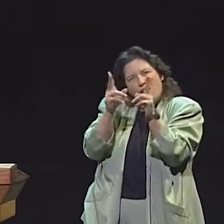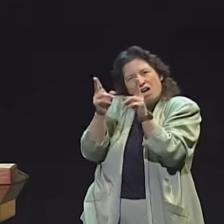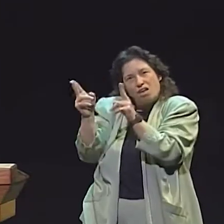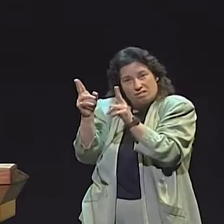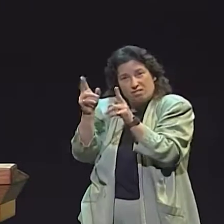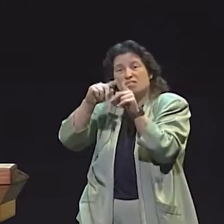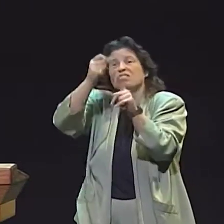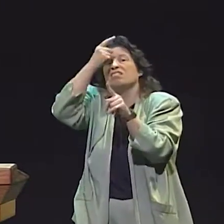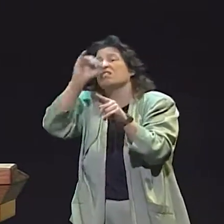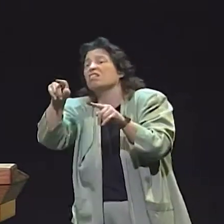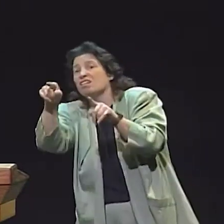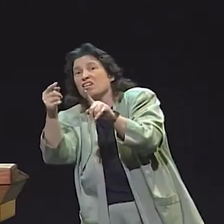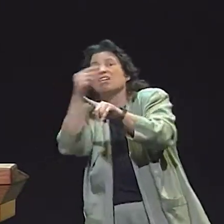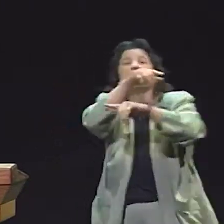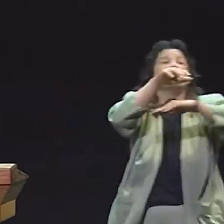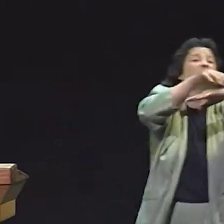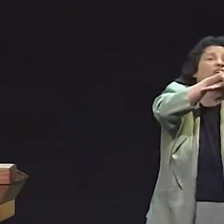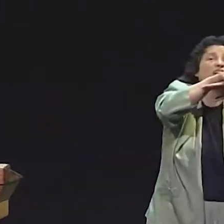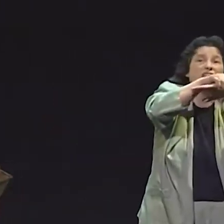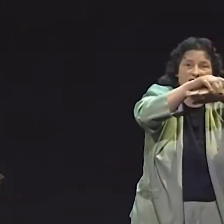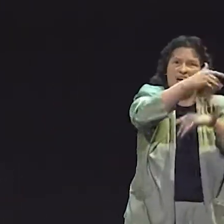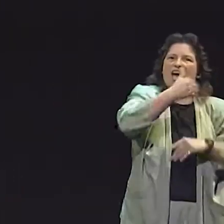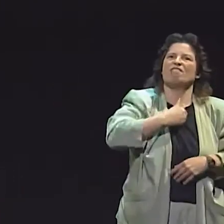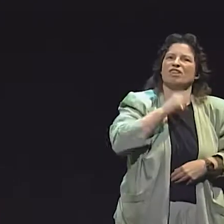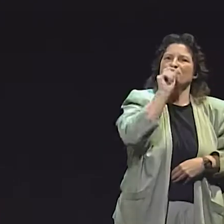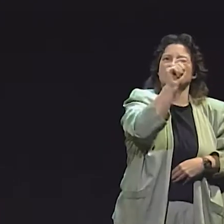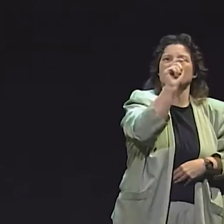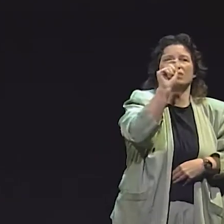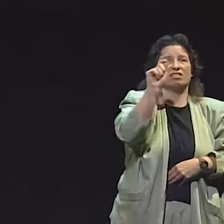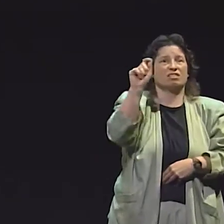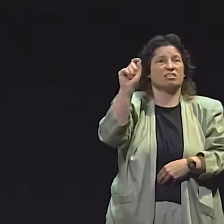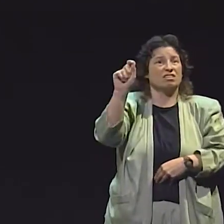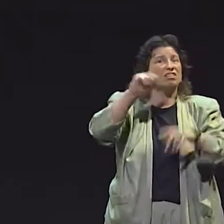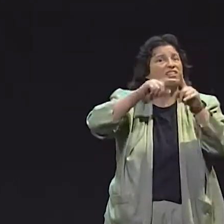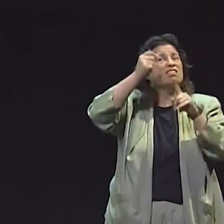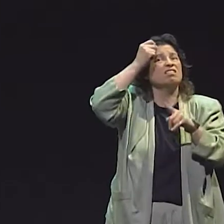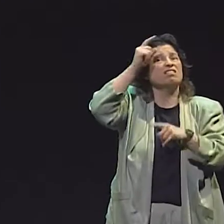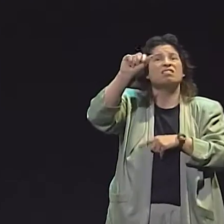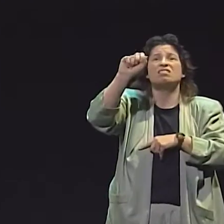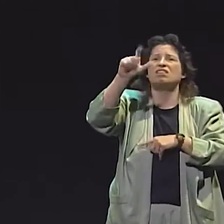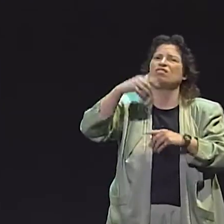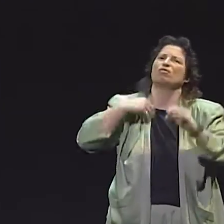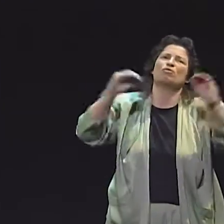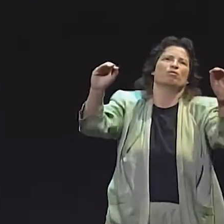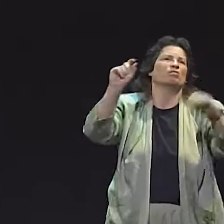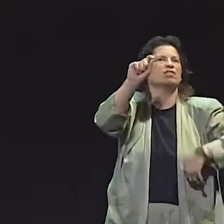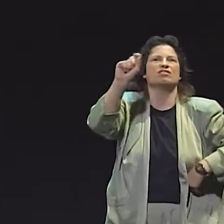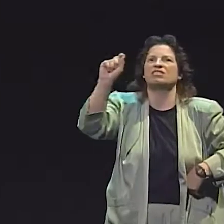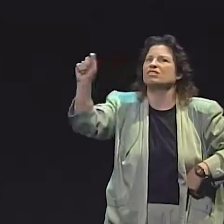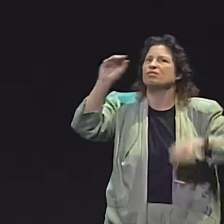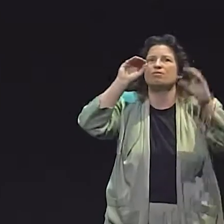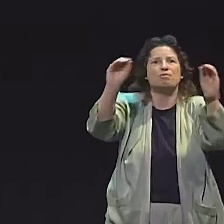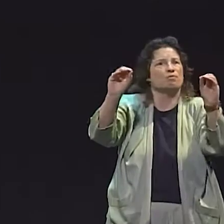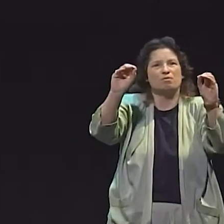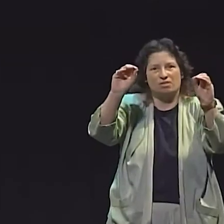SO, THEN WE HAVE AN ANALYSIS OF HOW MANY FEATURES THE CHILD USES